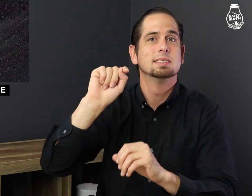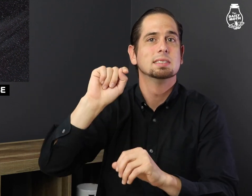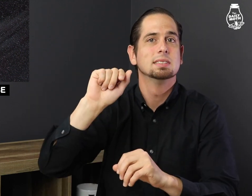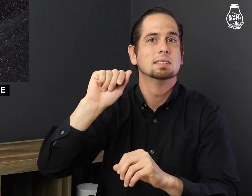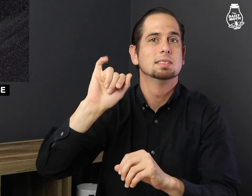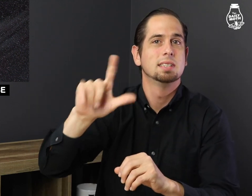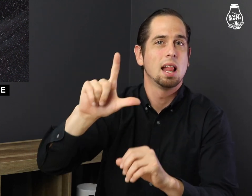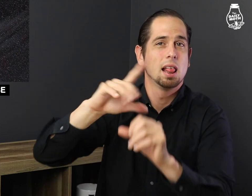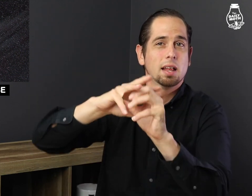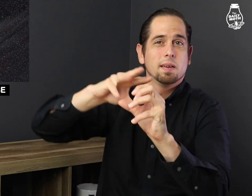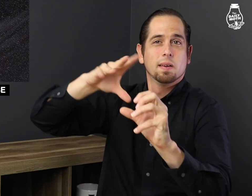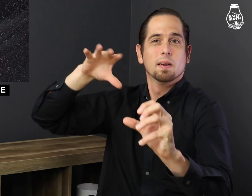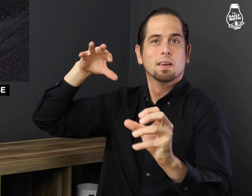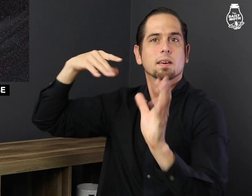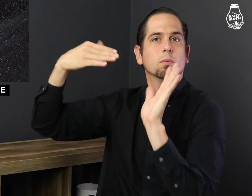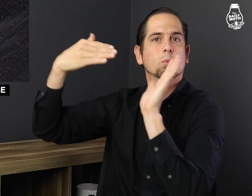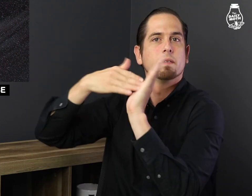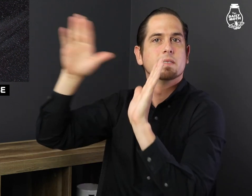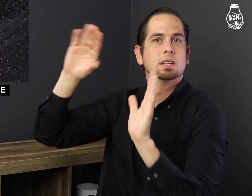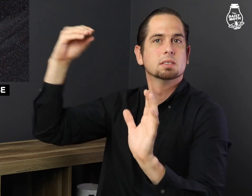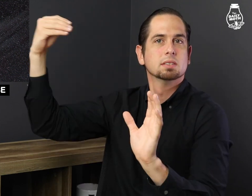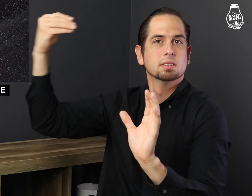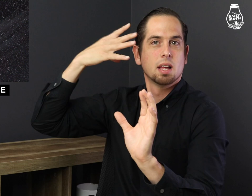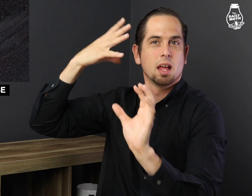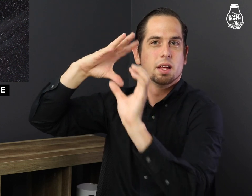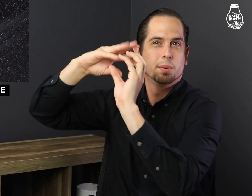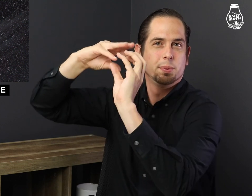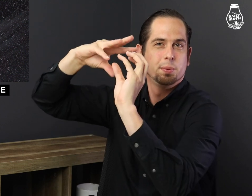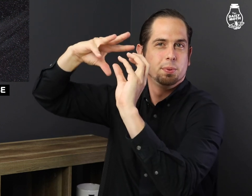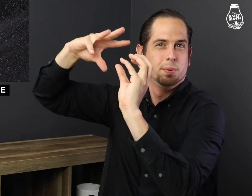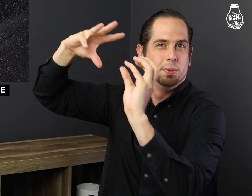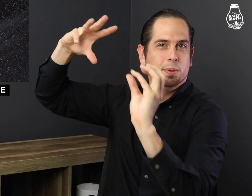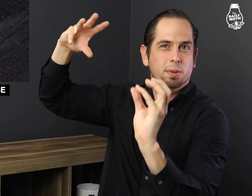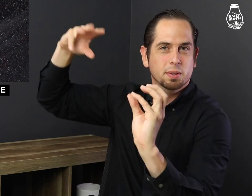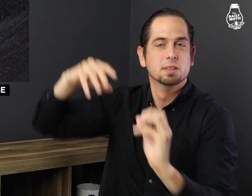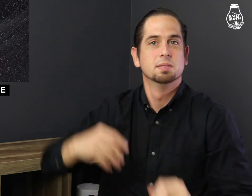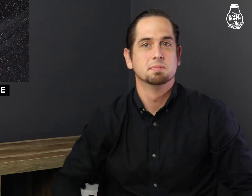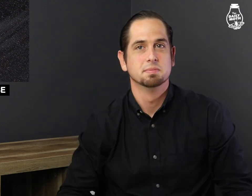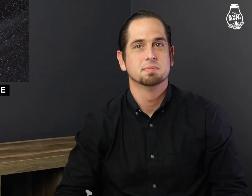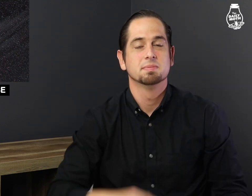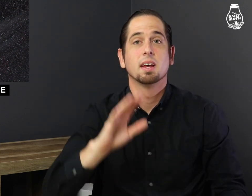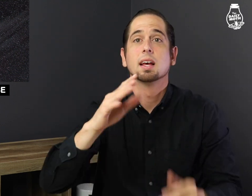and its tail reflects sunlight.